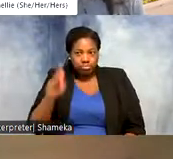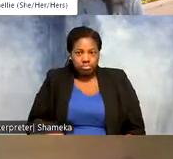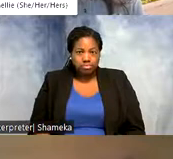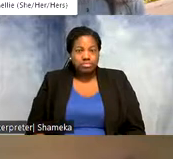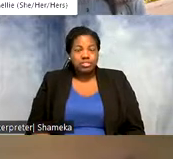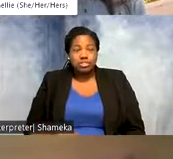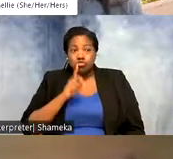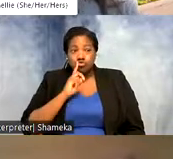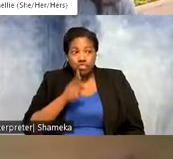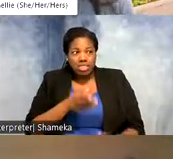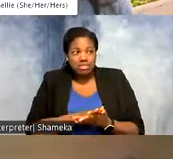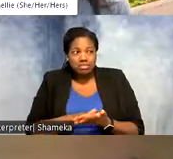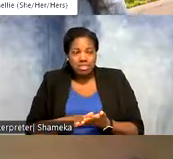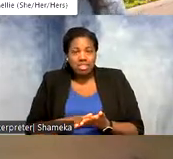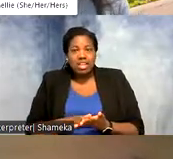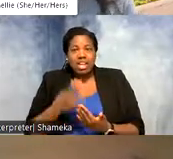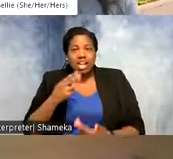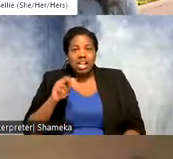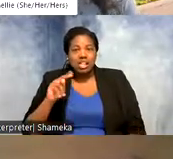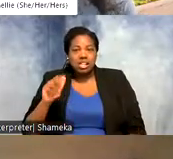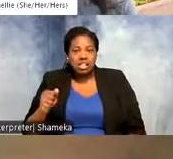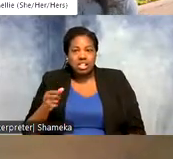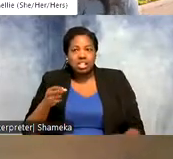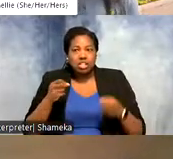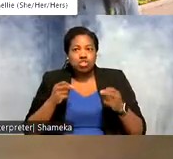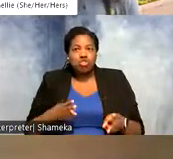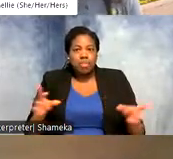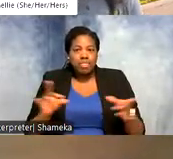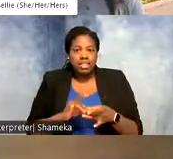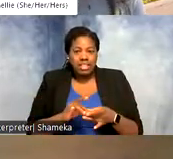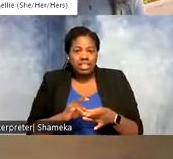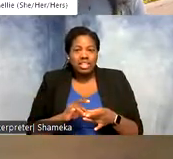Shellie: That is really really neat. So I think Hanna dropped that Movebank link in the chat so you can look at